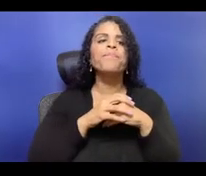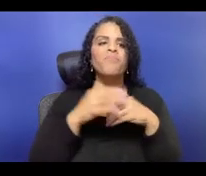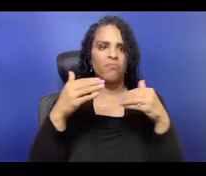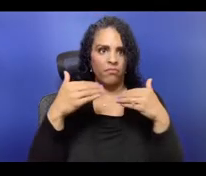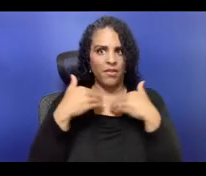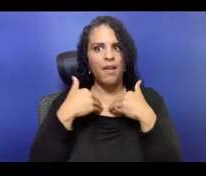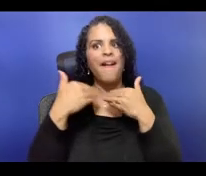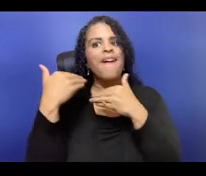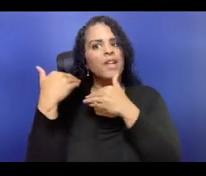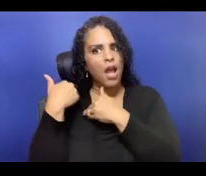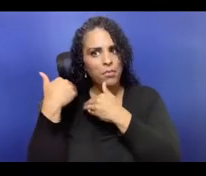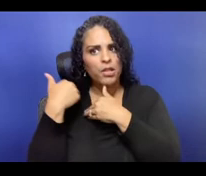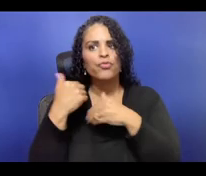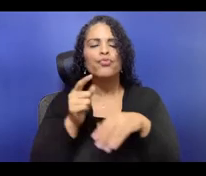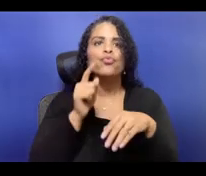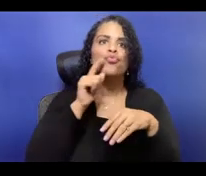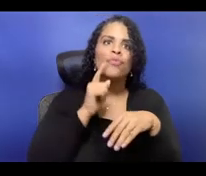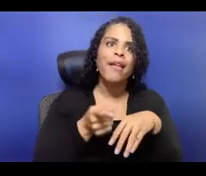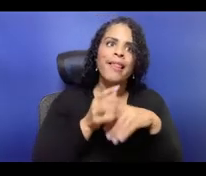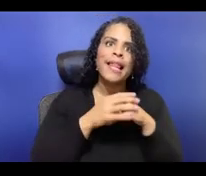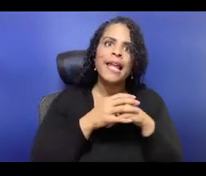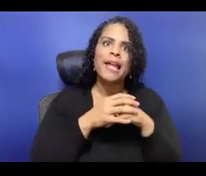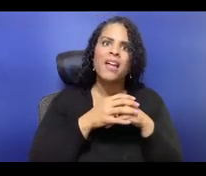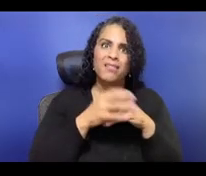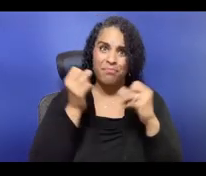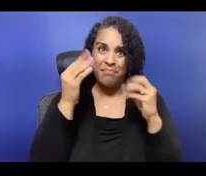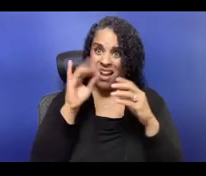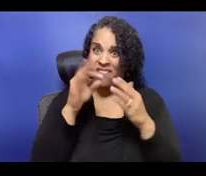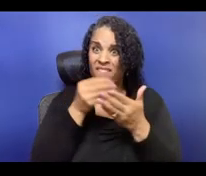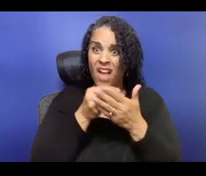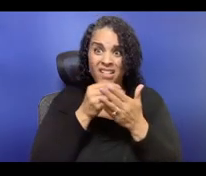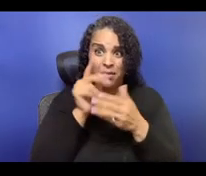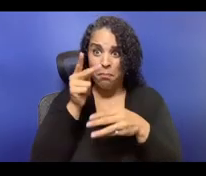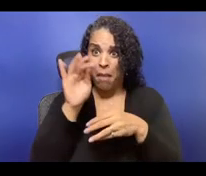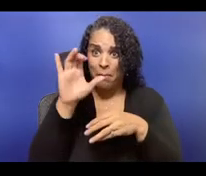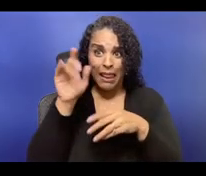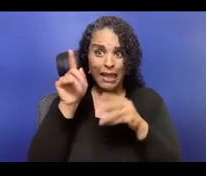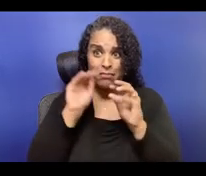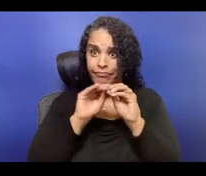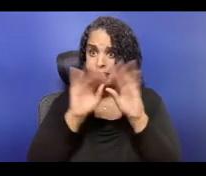All of these things are possible while preserving integrity where you need to have it.